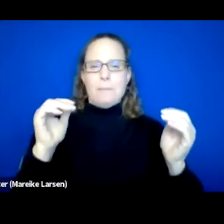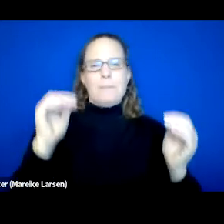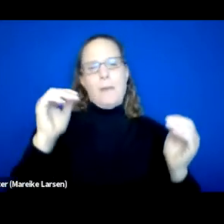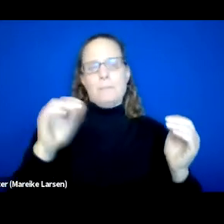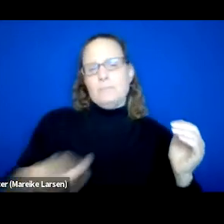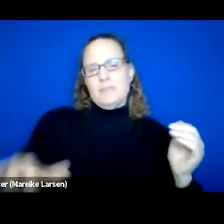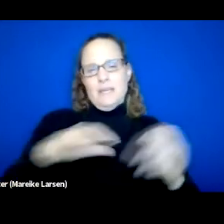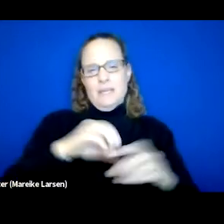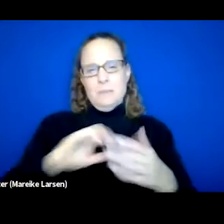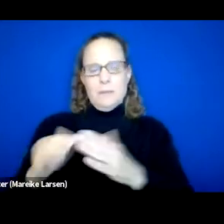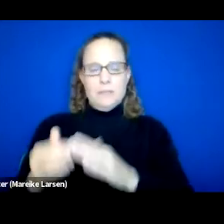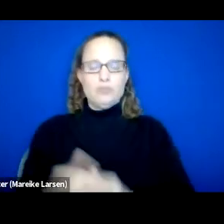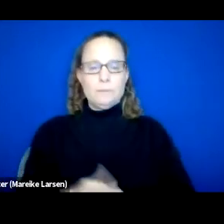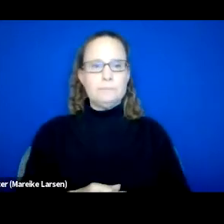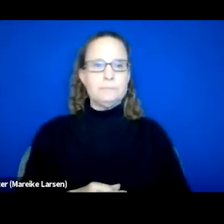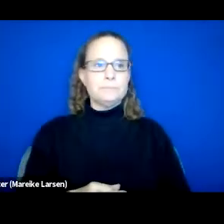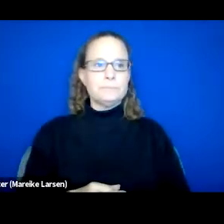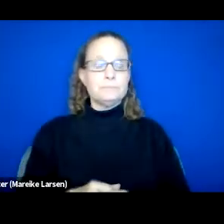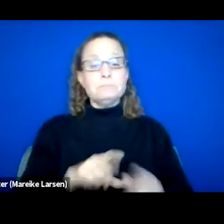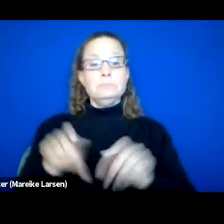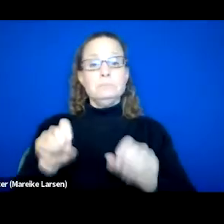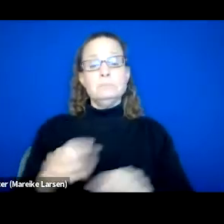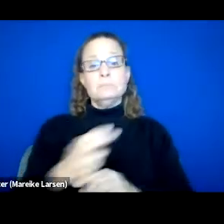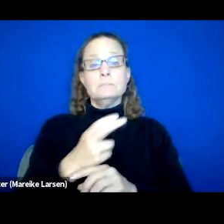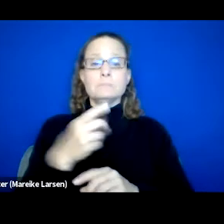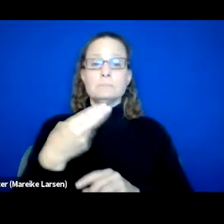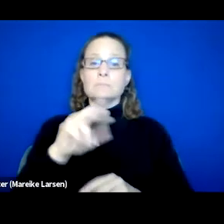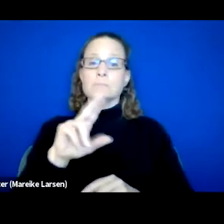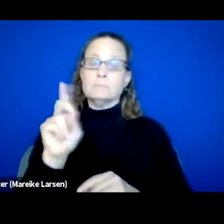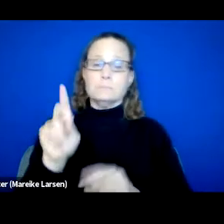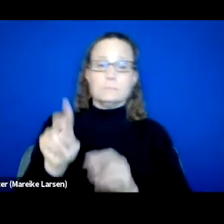We also can use this HUD monitoring checklist chapter 13,